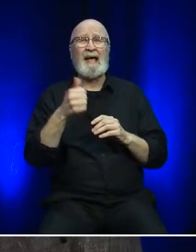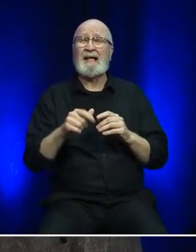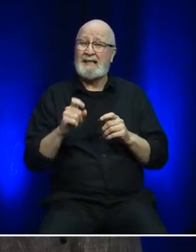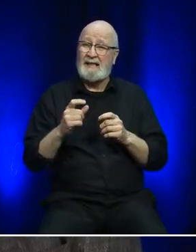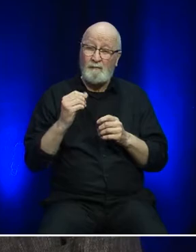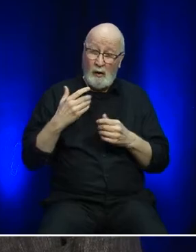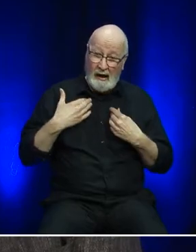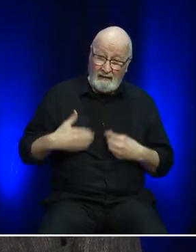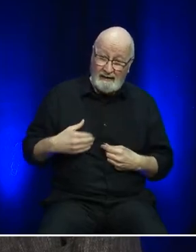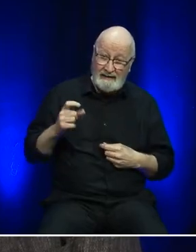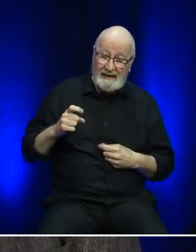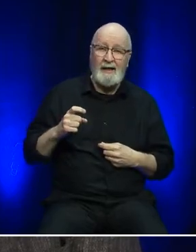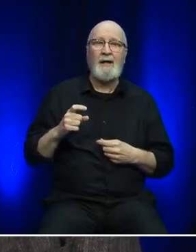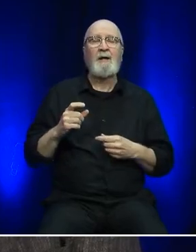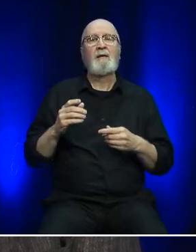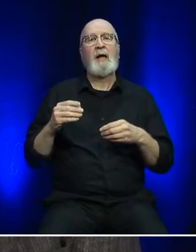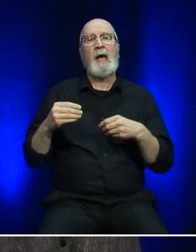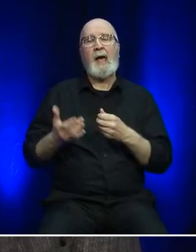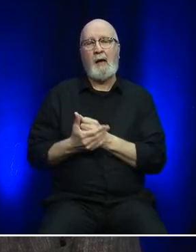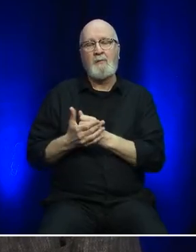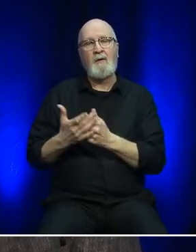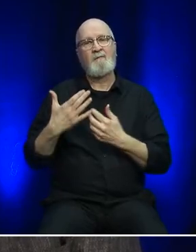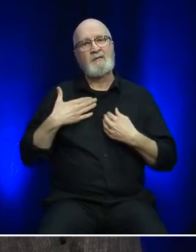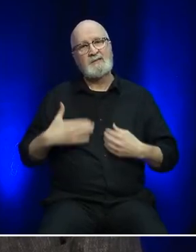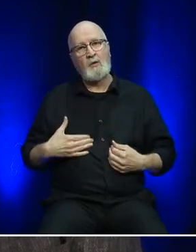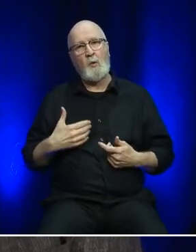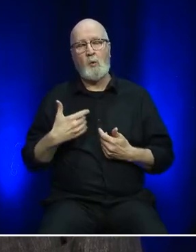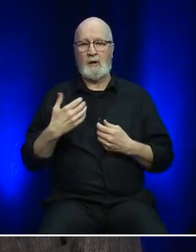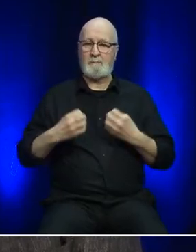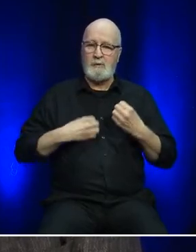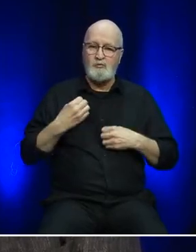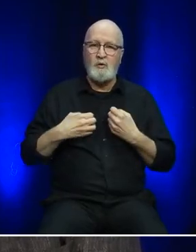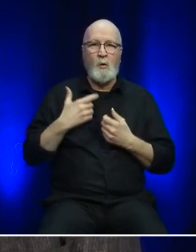that will improve physical, mental, and emotional well-being.